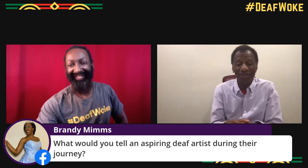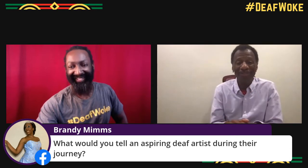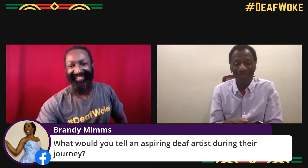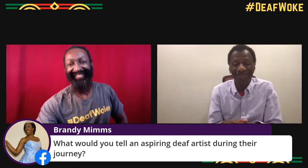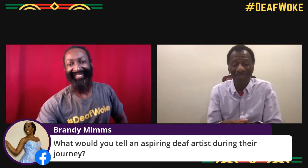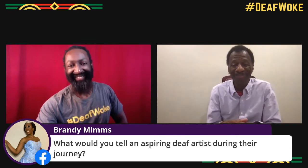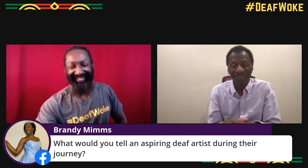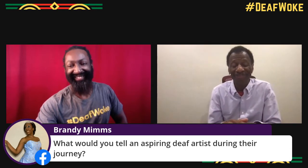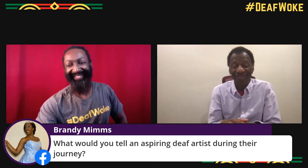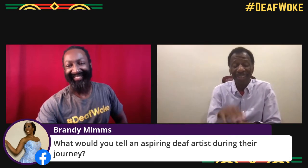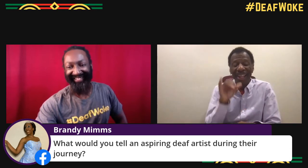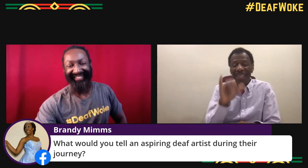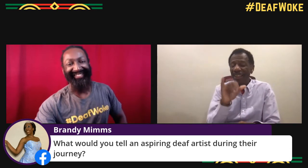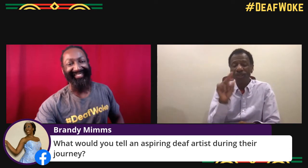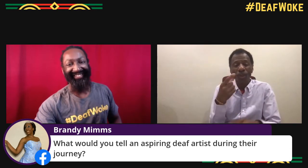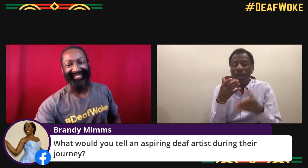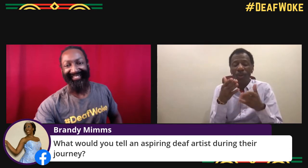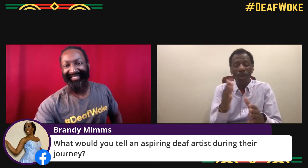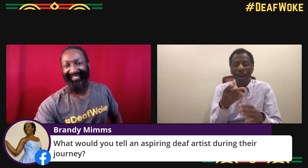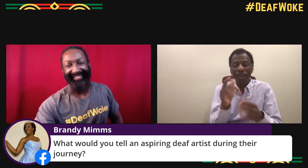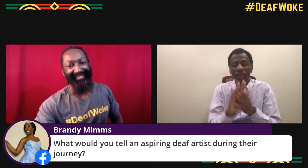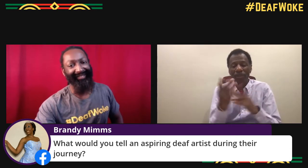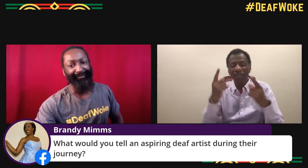These are necessary steps to becoming successful.